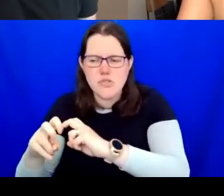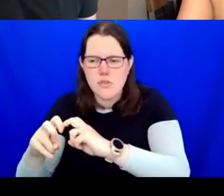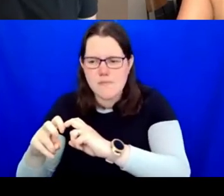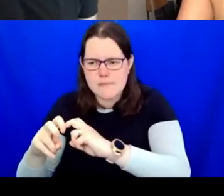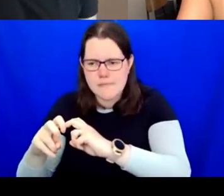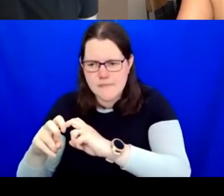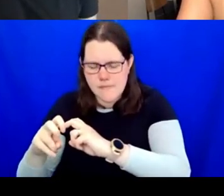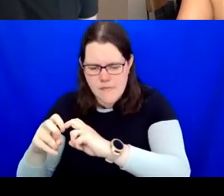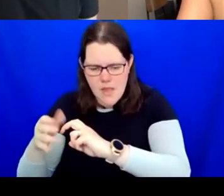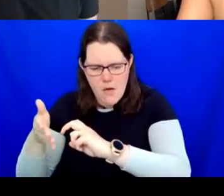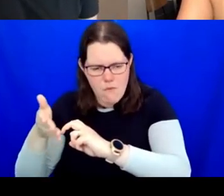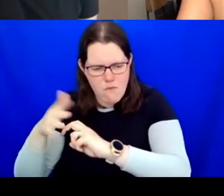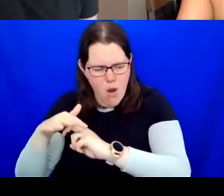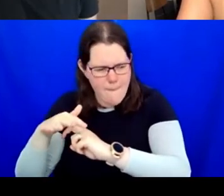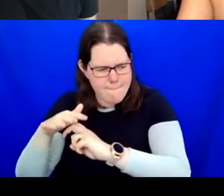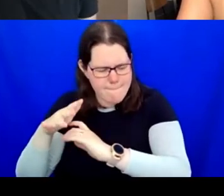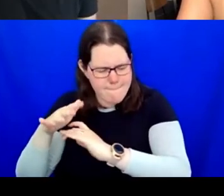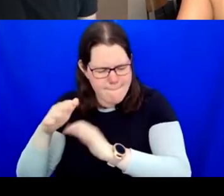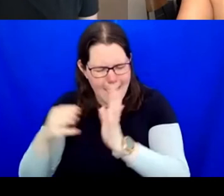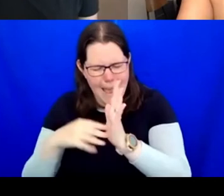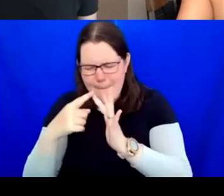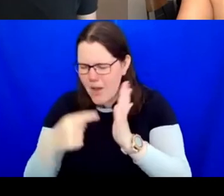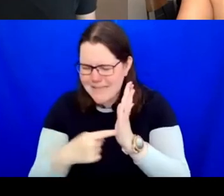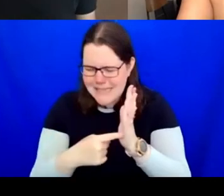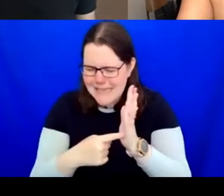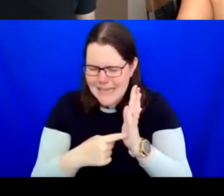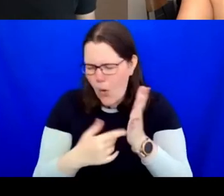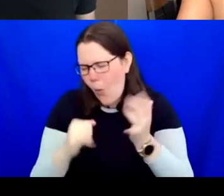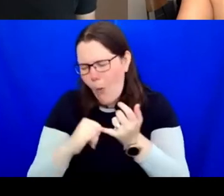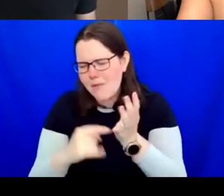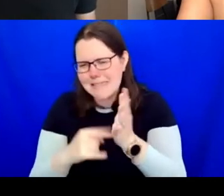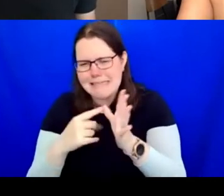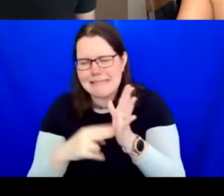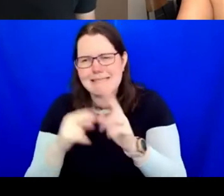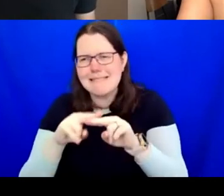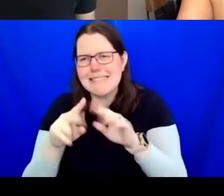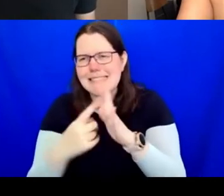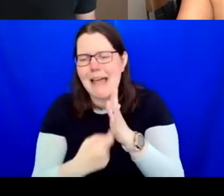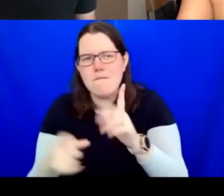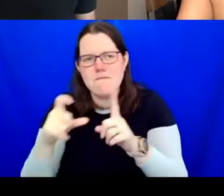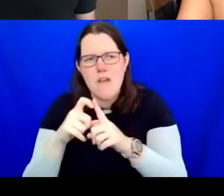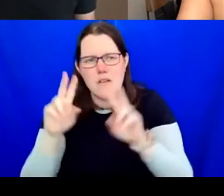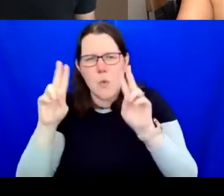I think it was from MIT or Stanford, it was called Who Becomes an Inventor in America.